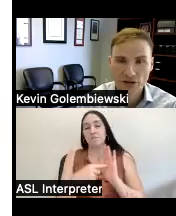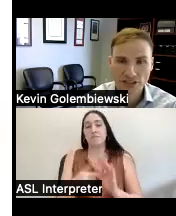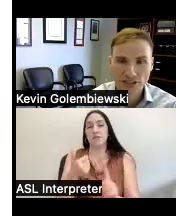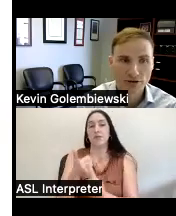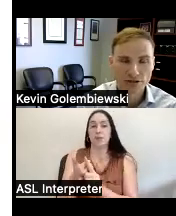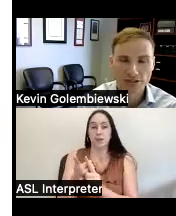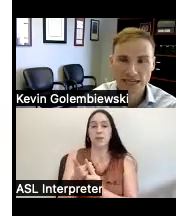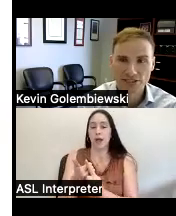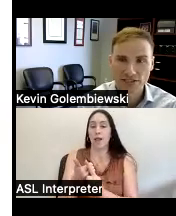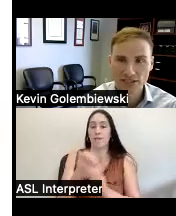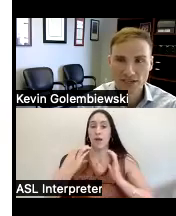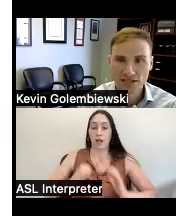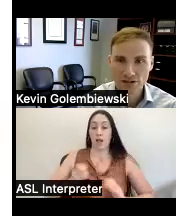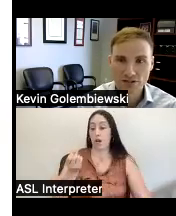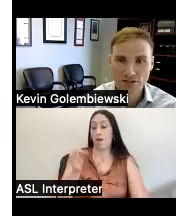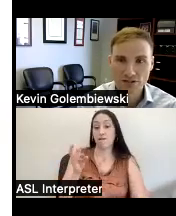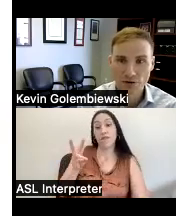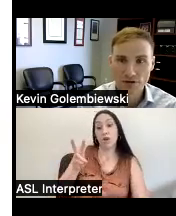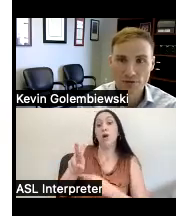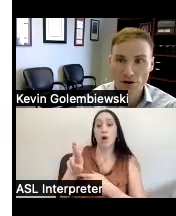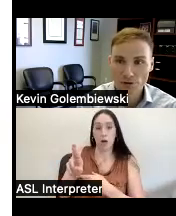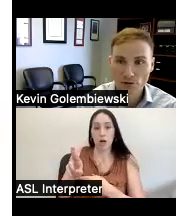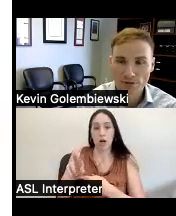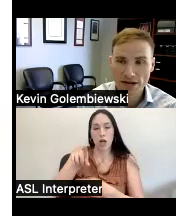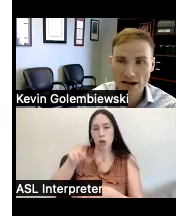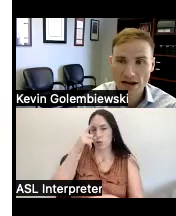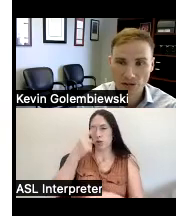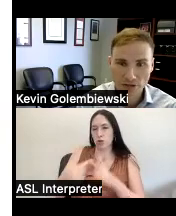Vocational Rehabilitation and you disagree about what your employment outcomes should